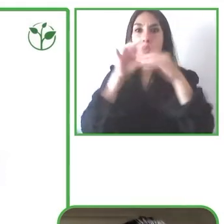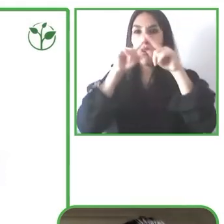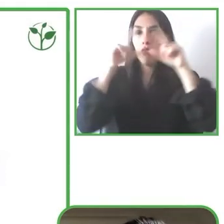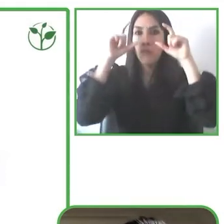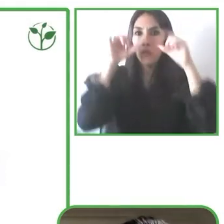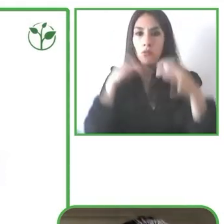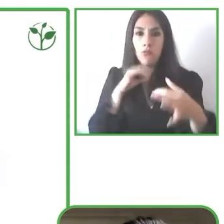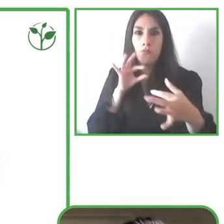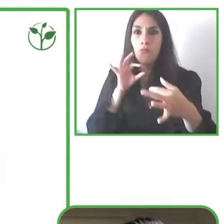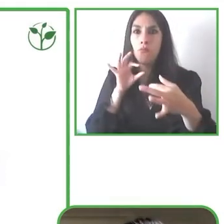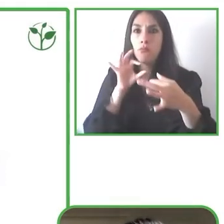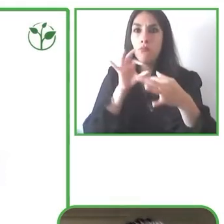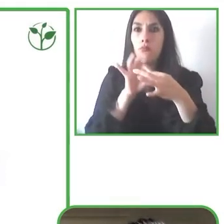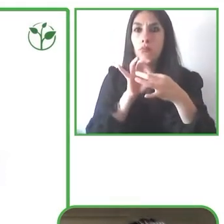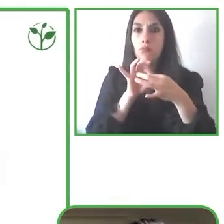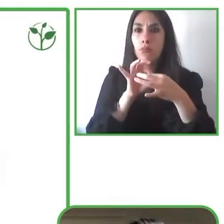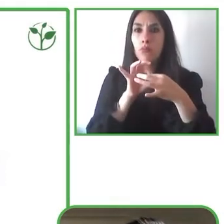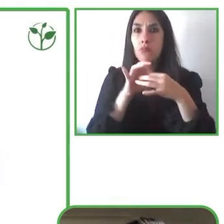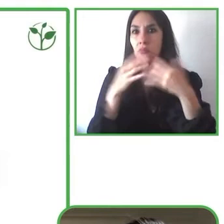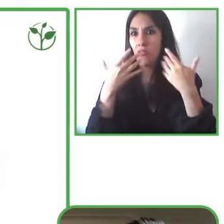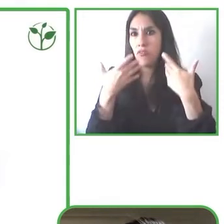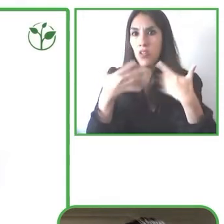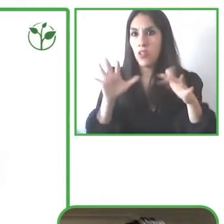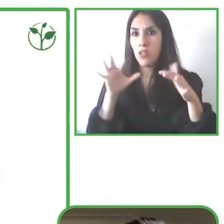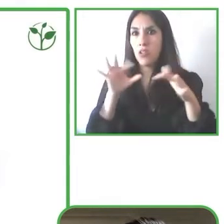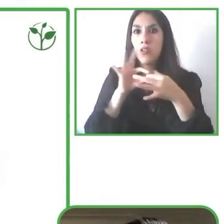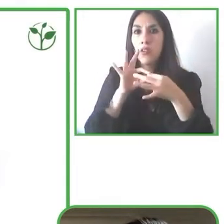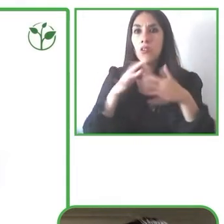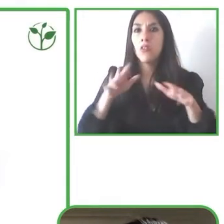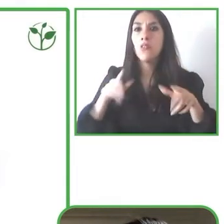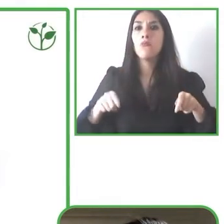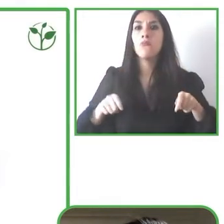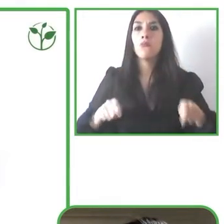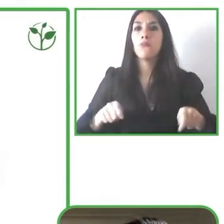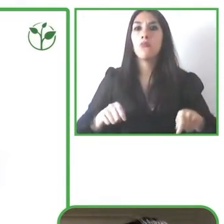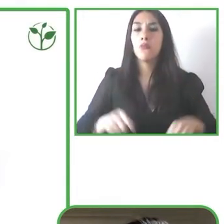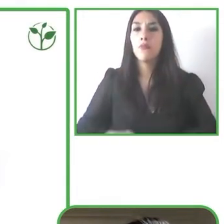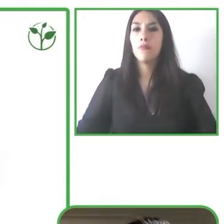a lot of features integrated, so we have a camera we have a microphone we